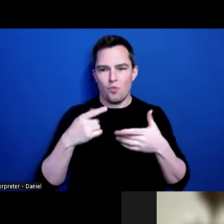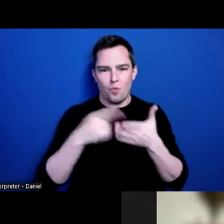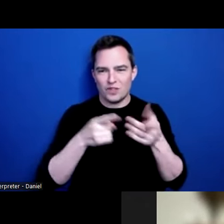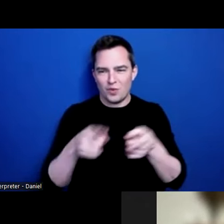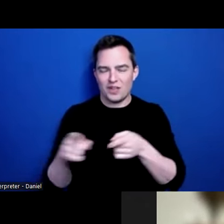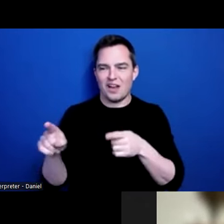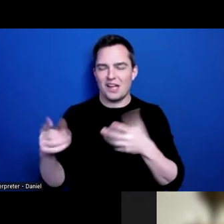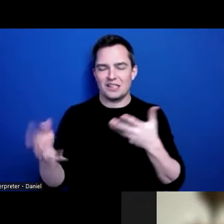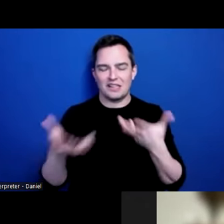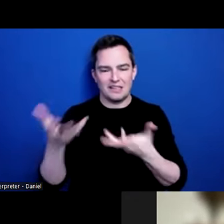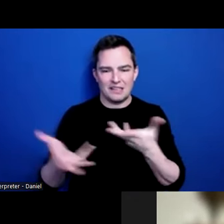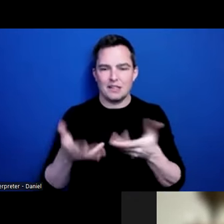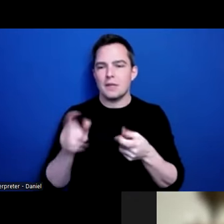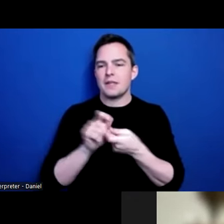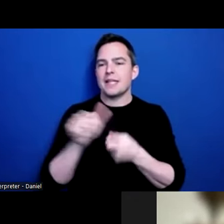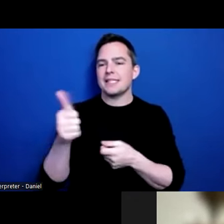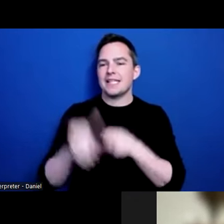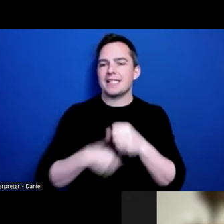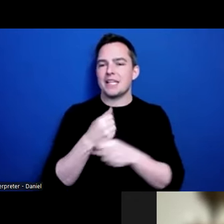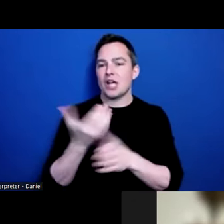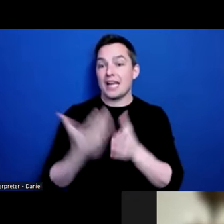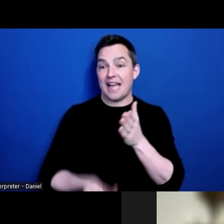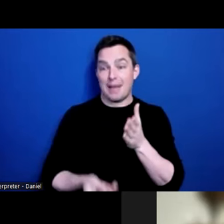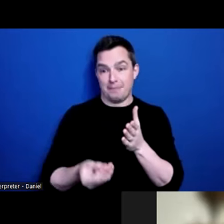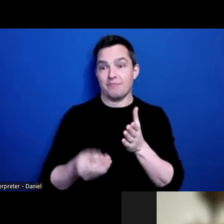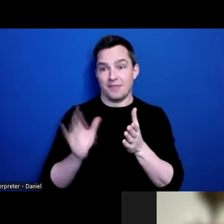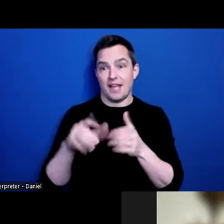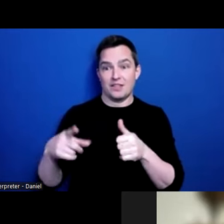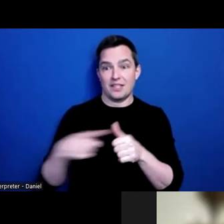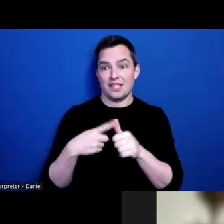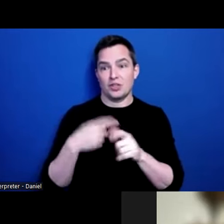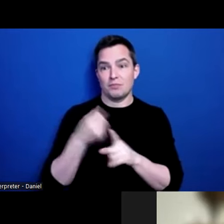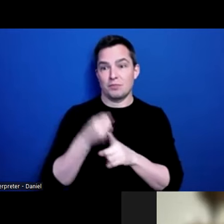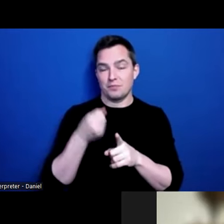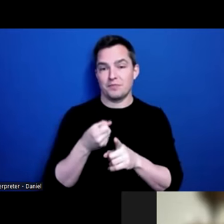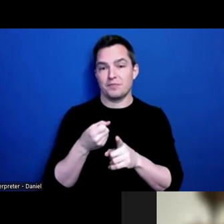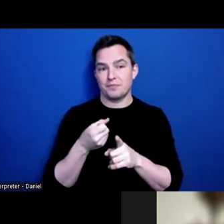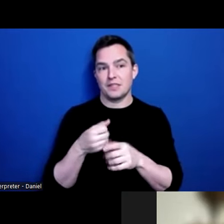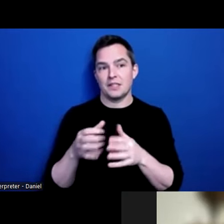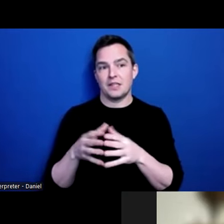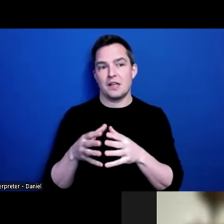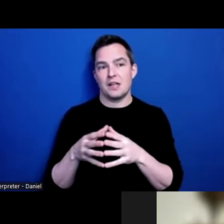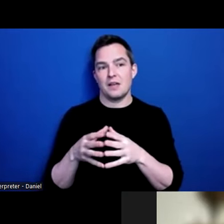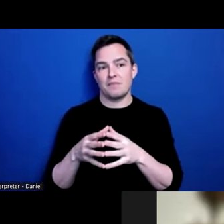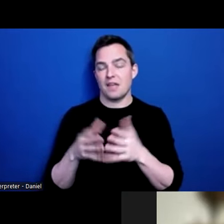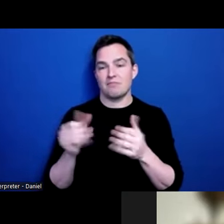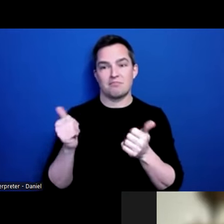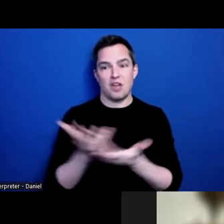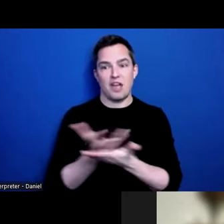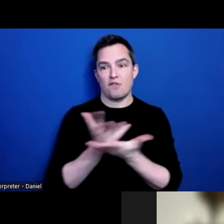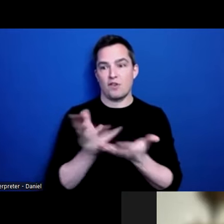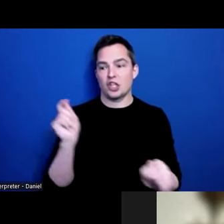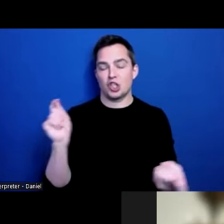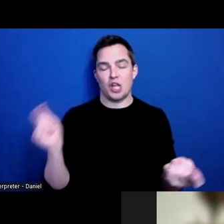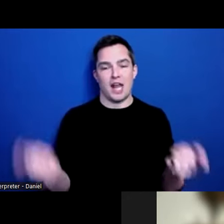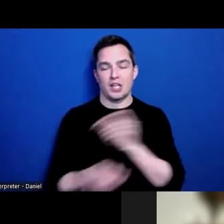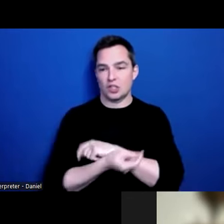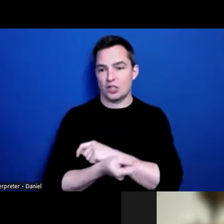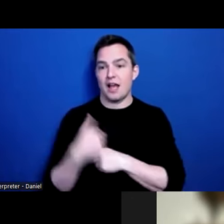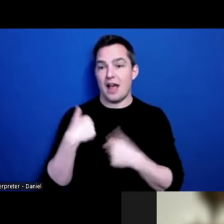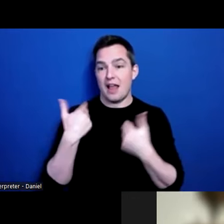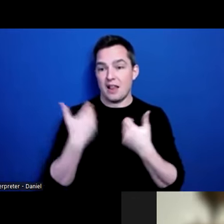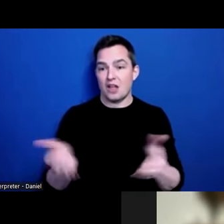Especially with the 10 year gap from the initial, you know? Everything changed. I lost everything.